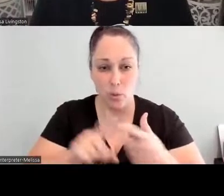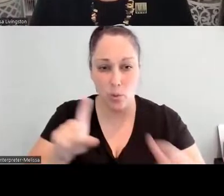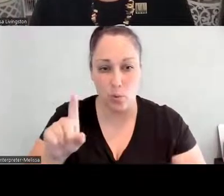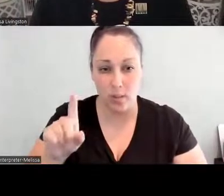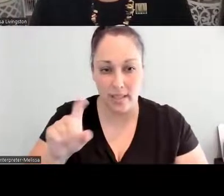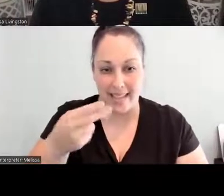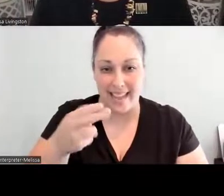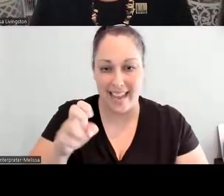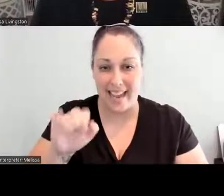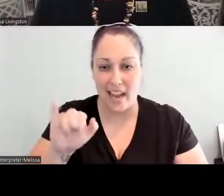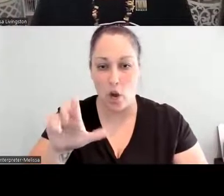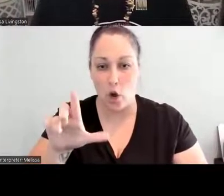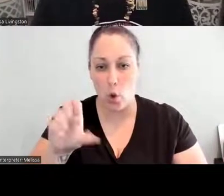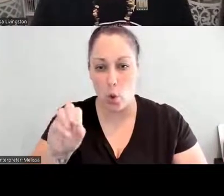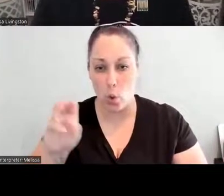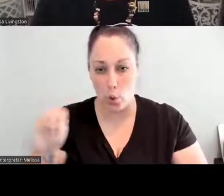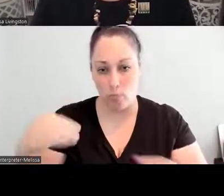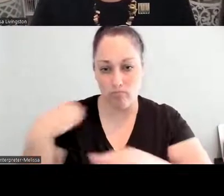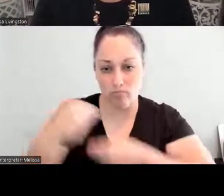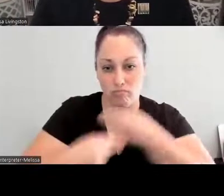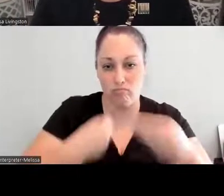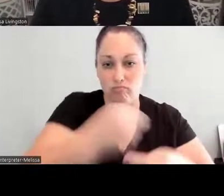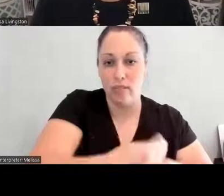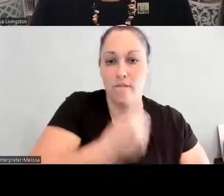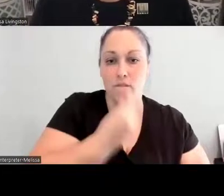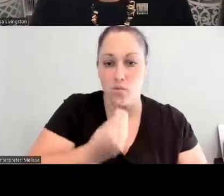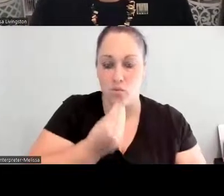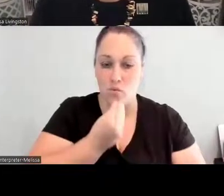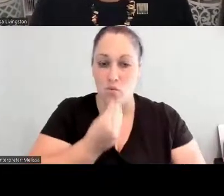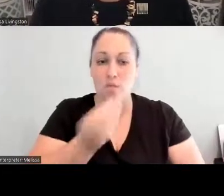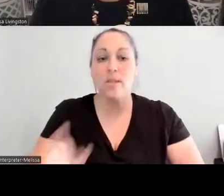And so if you are interested, you can just ask Mama Google.